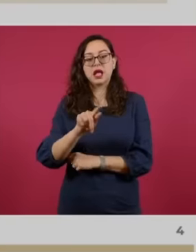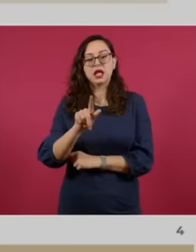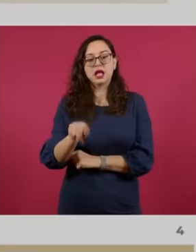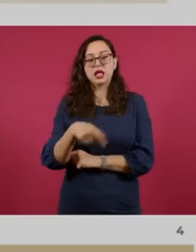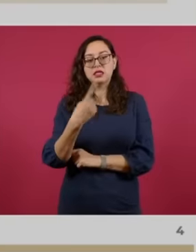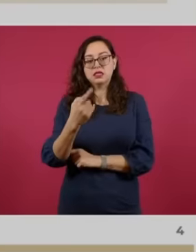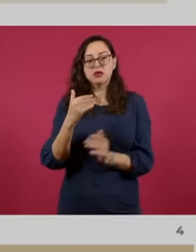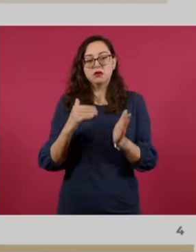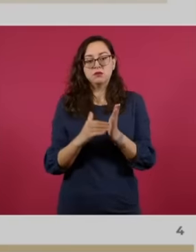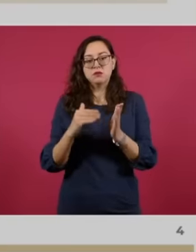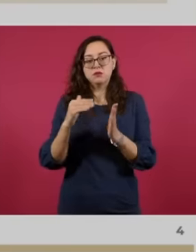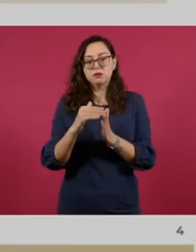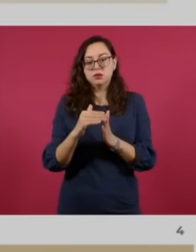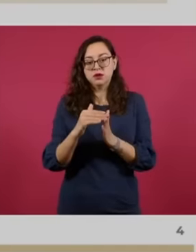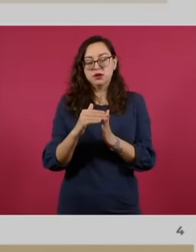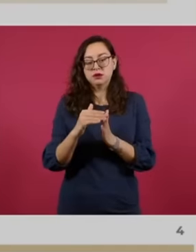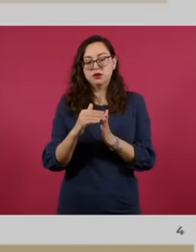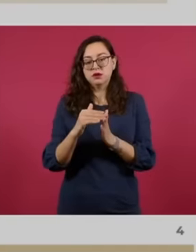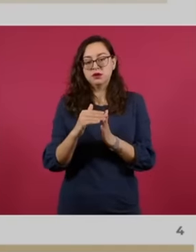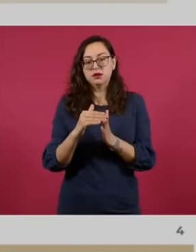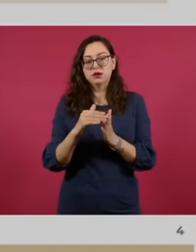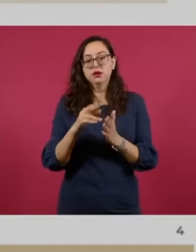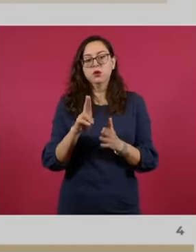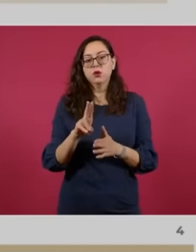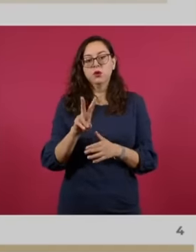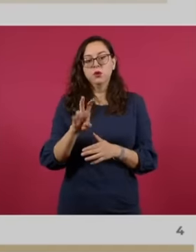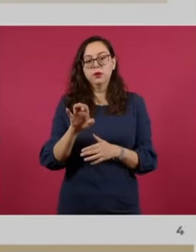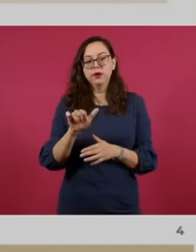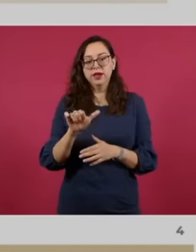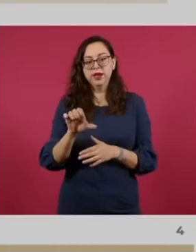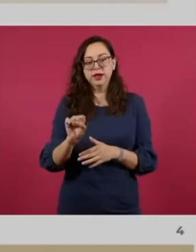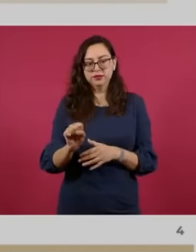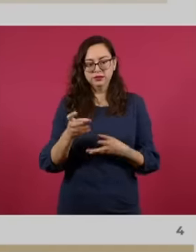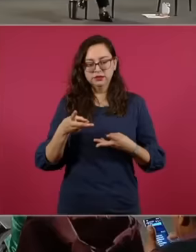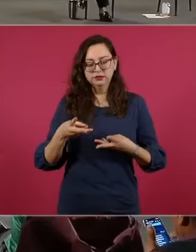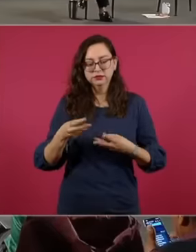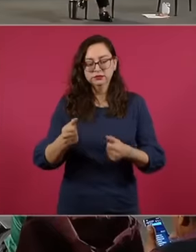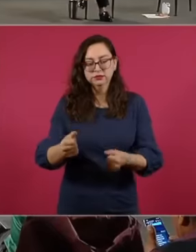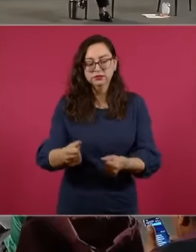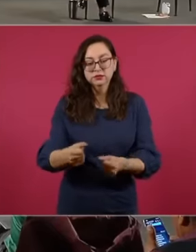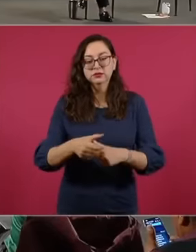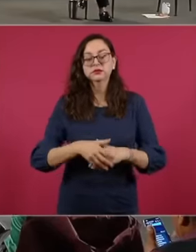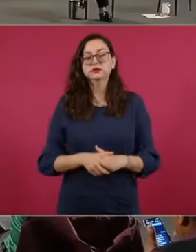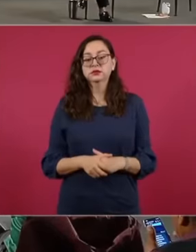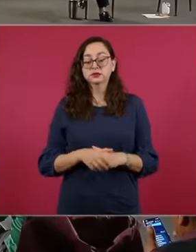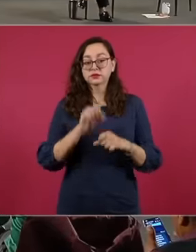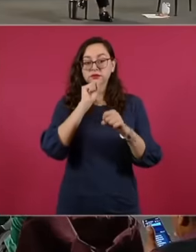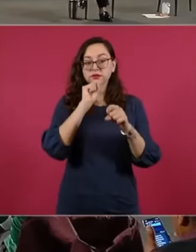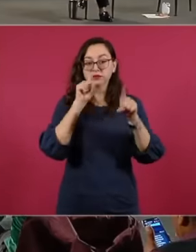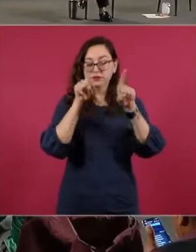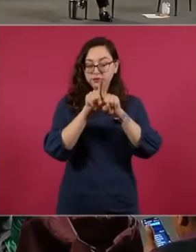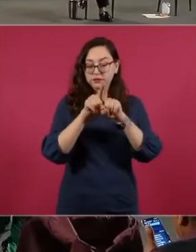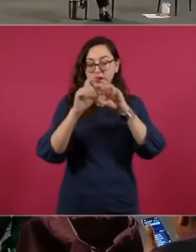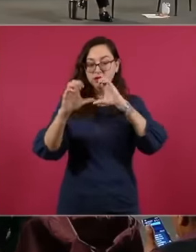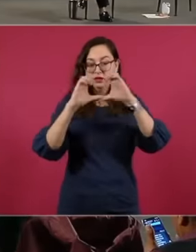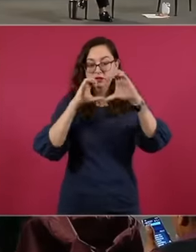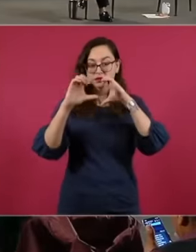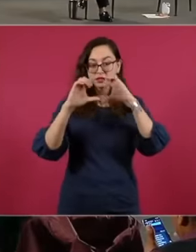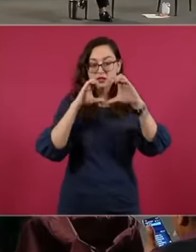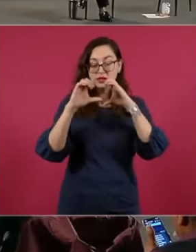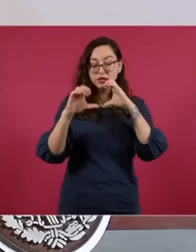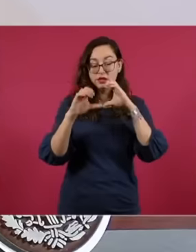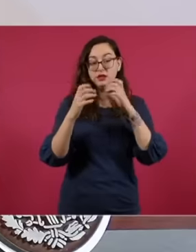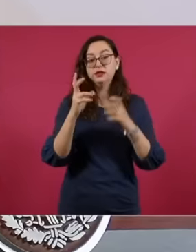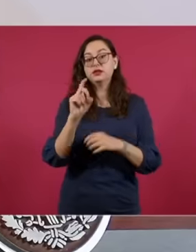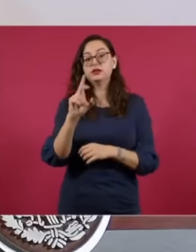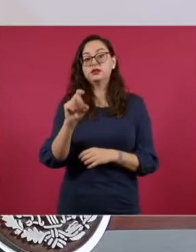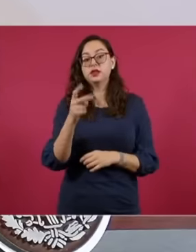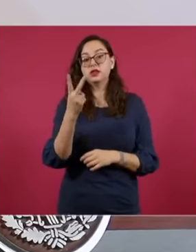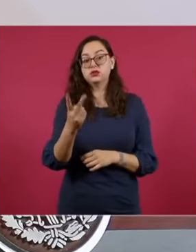million spent on the UAS eh For communication strategy it was 32.4 million pesos